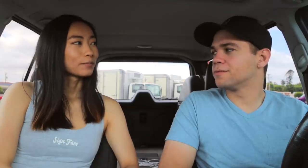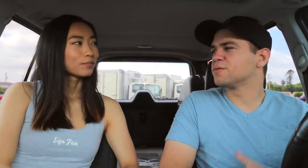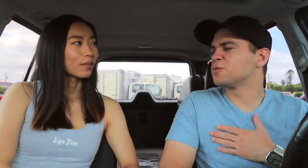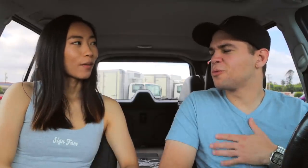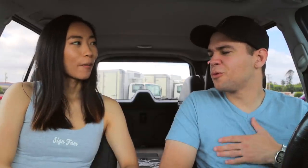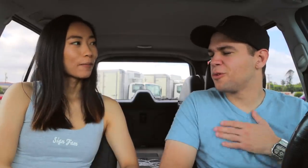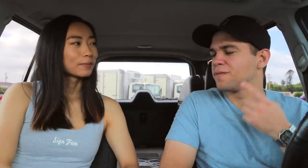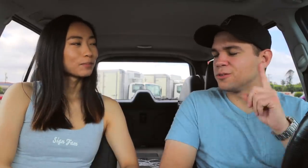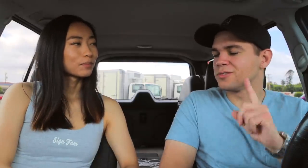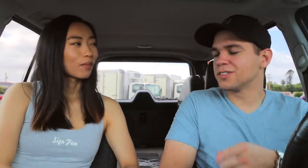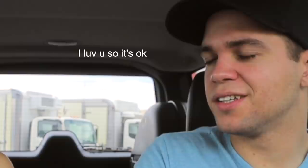Enjoy for a second